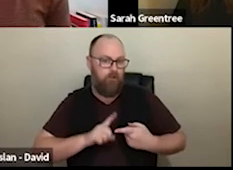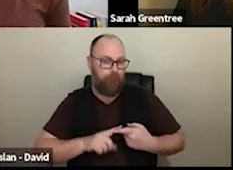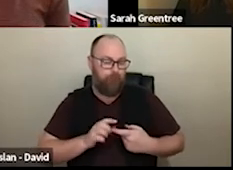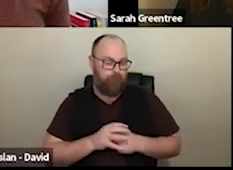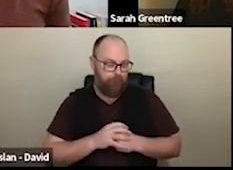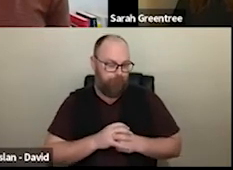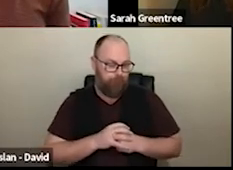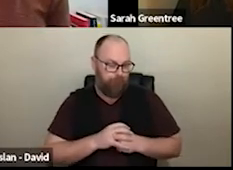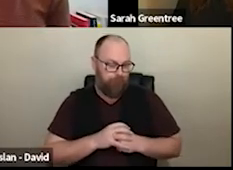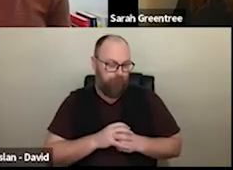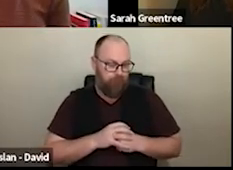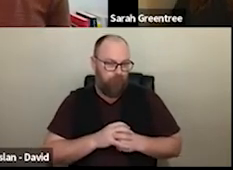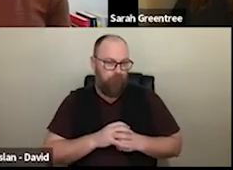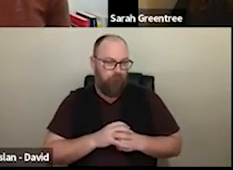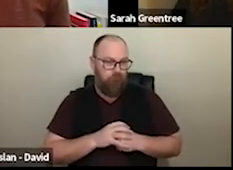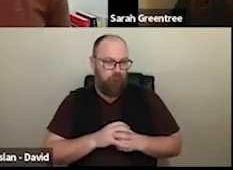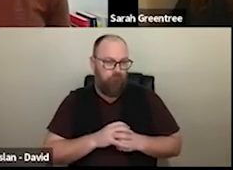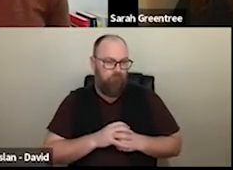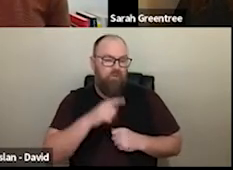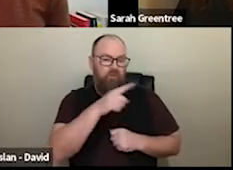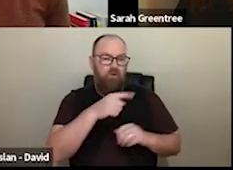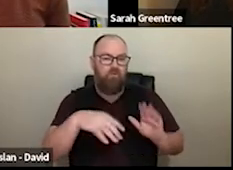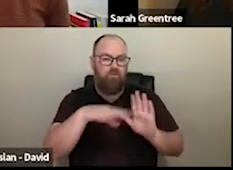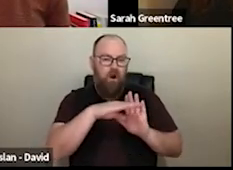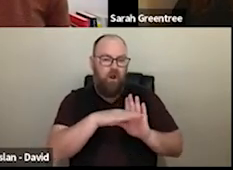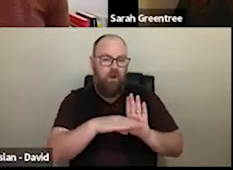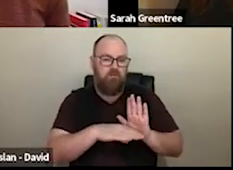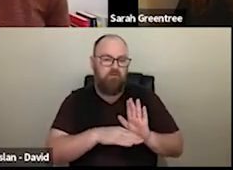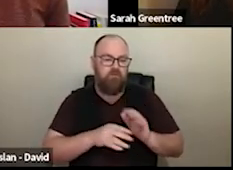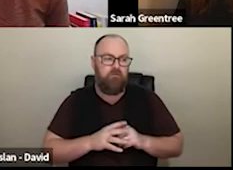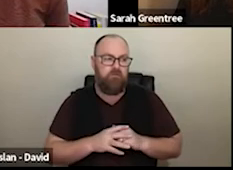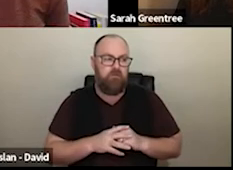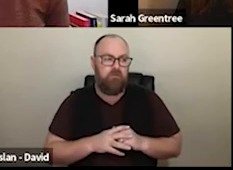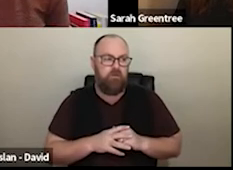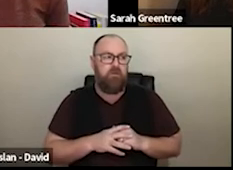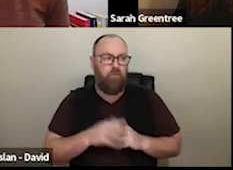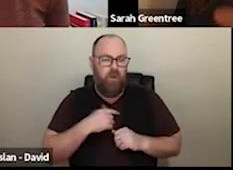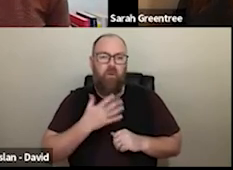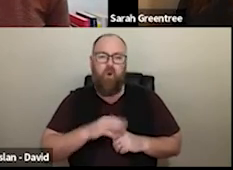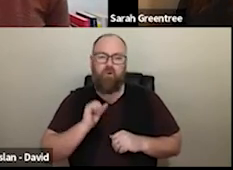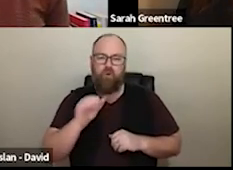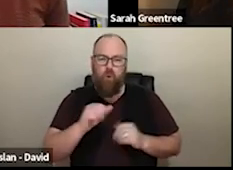we are still looking at, in terms of the guidelines, the artistic vision is what the expressions of interest look at. of those guidelines sort of the the artistic vision is what the expressions of interest